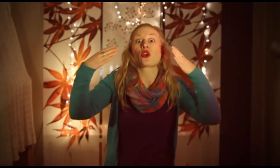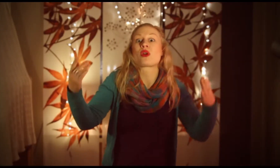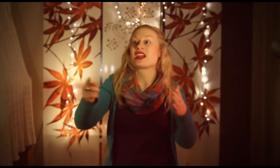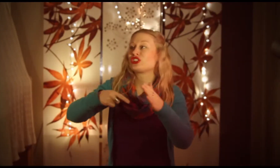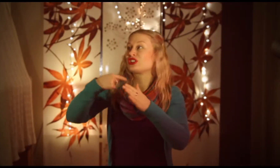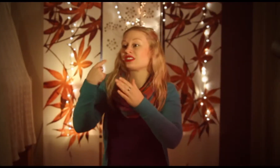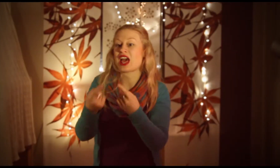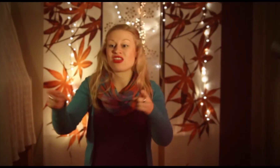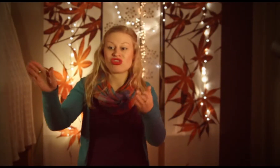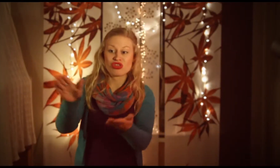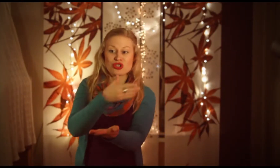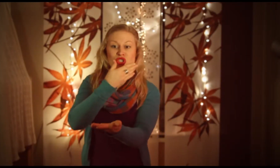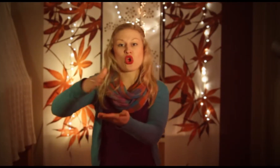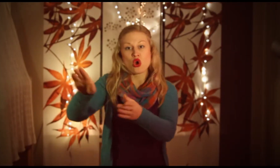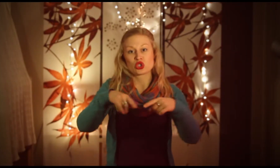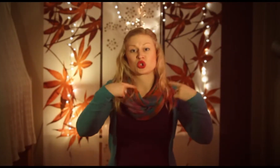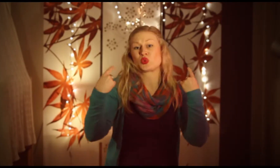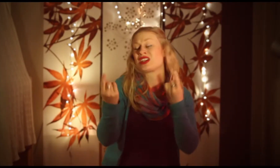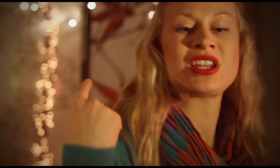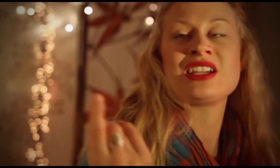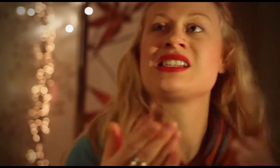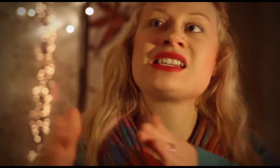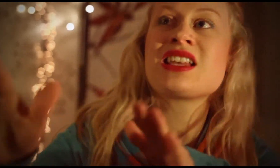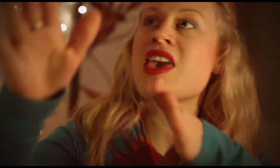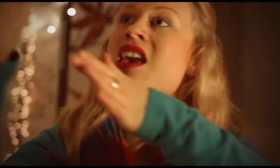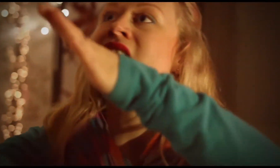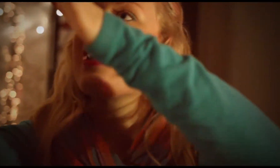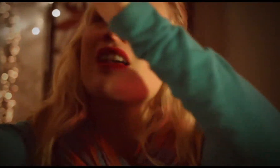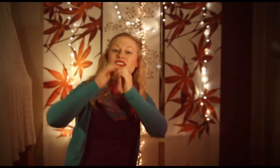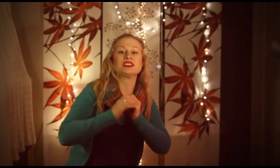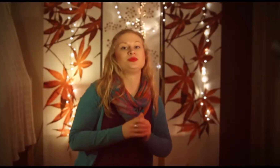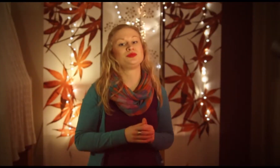greater than the songs we sing.